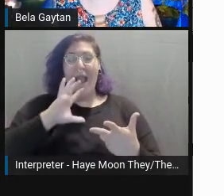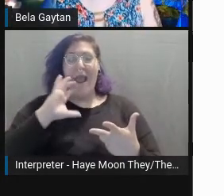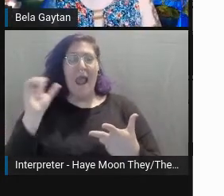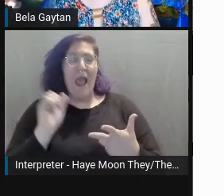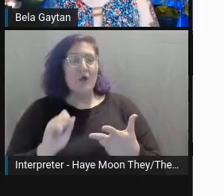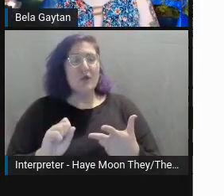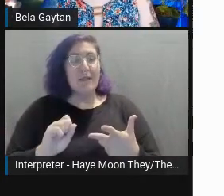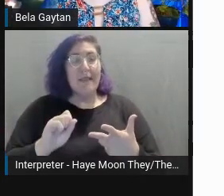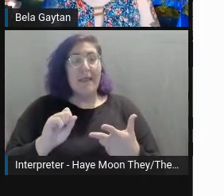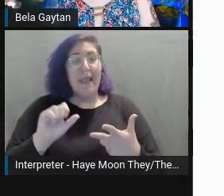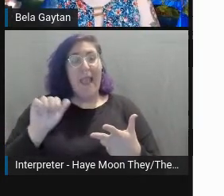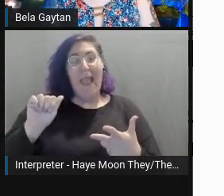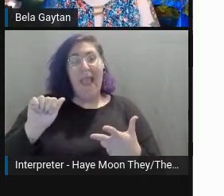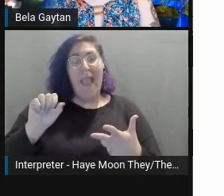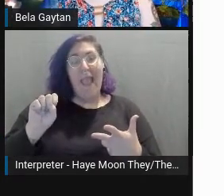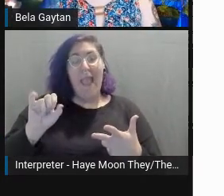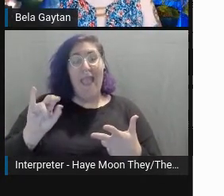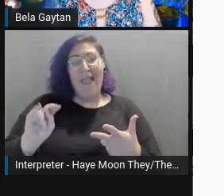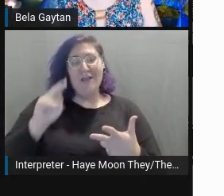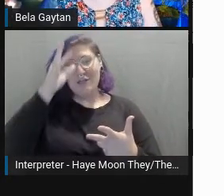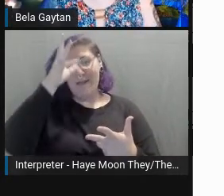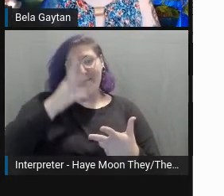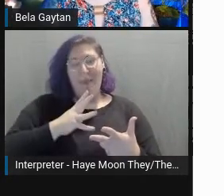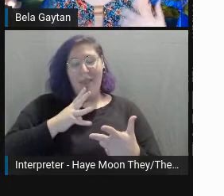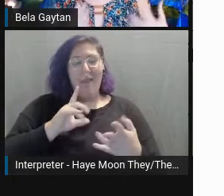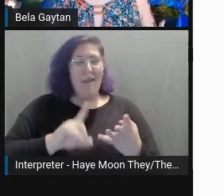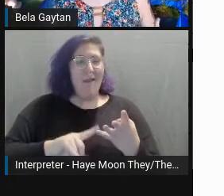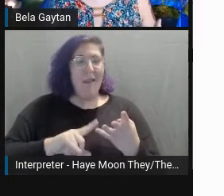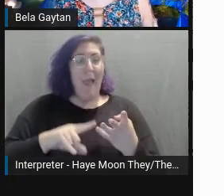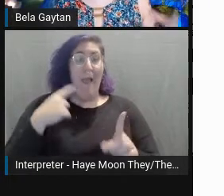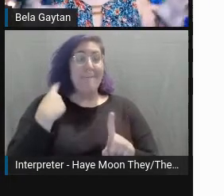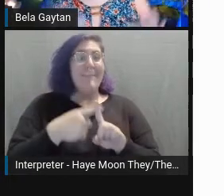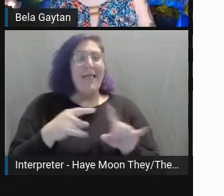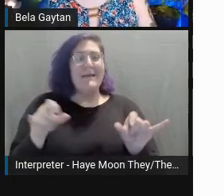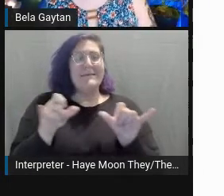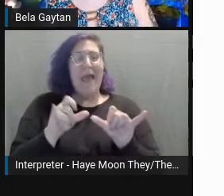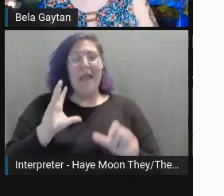and a plus-sized trans person all in one photo,